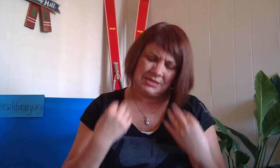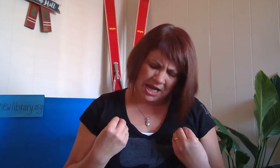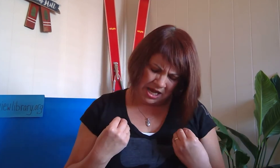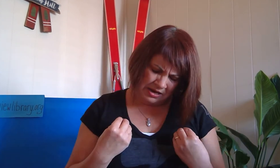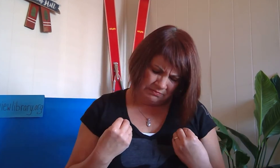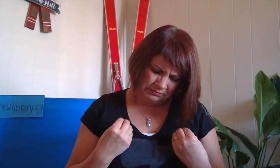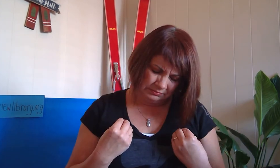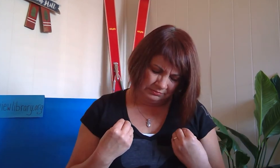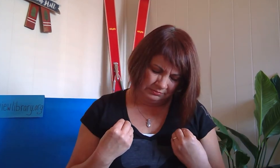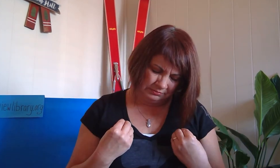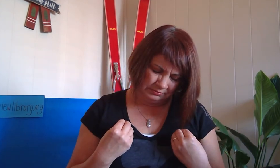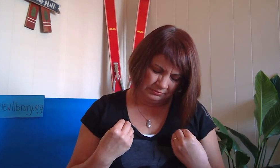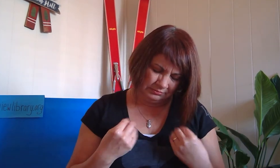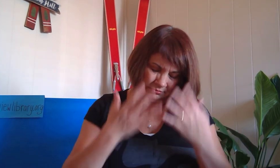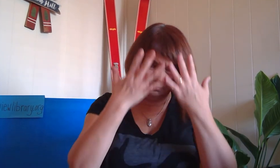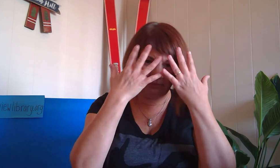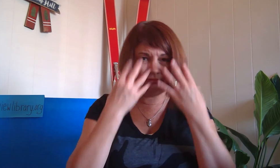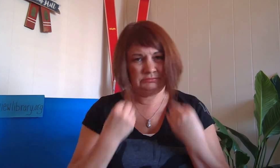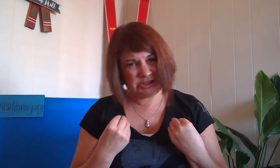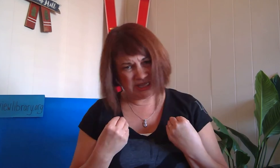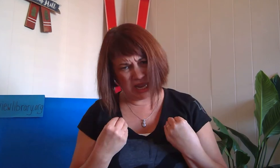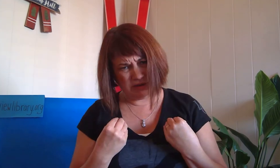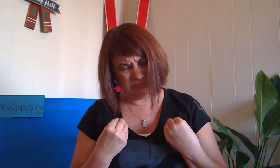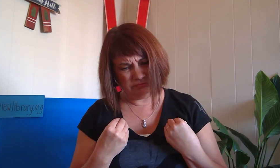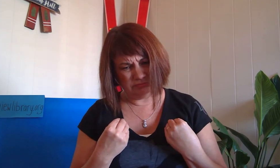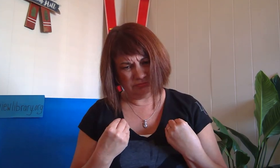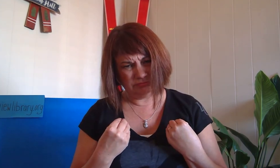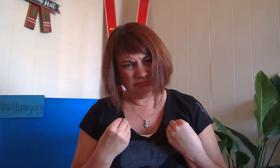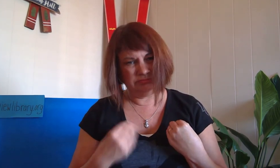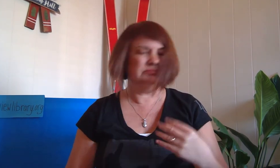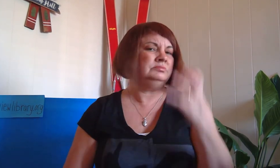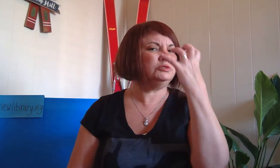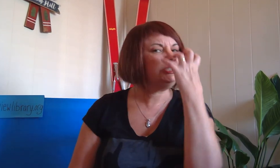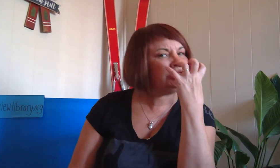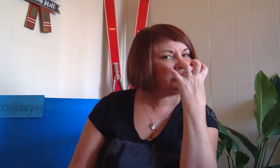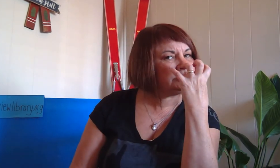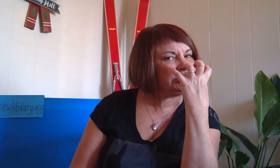sad sad angry